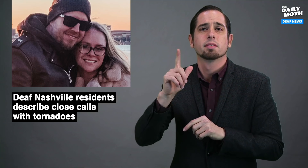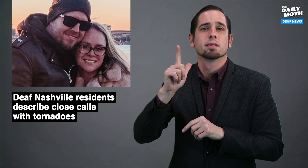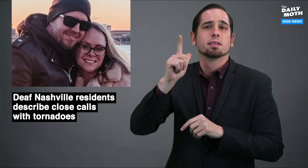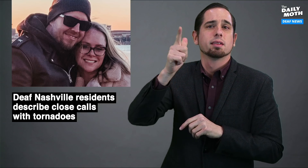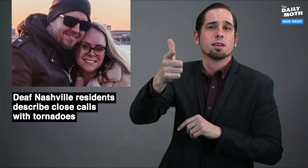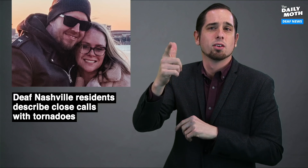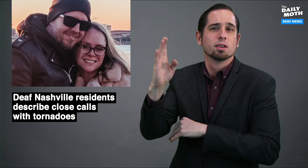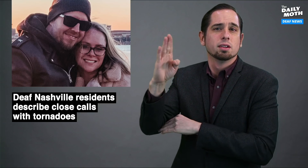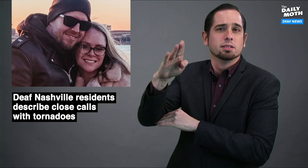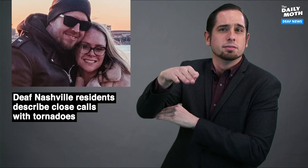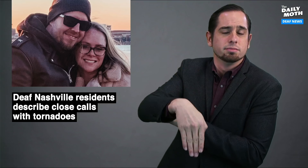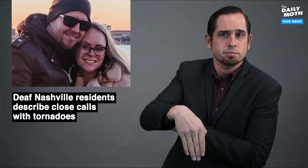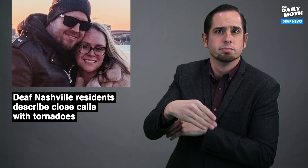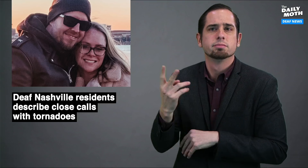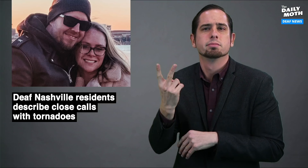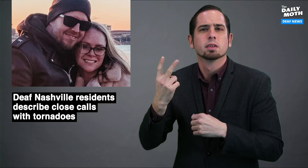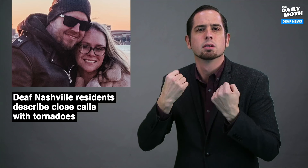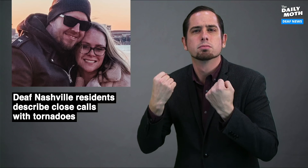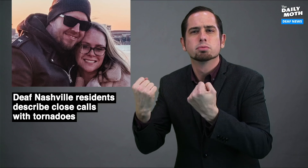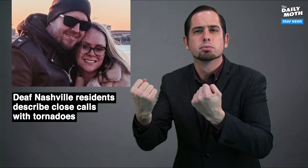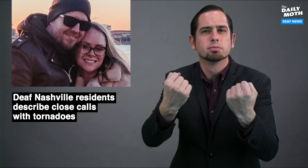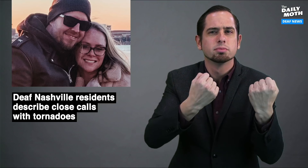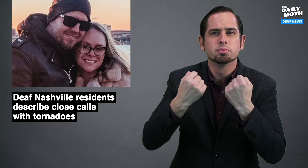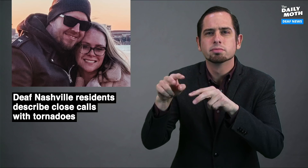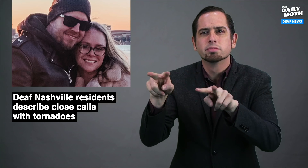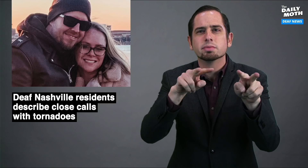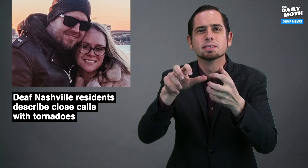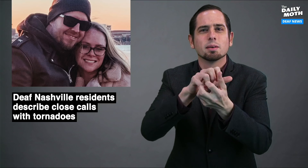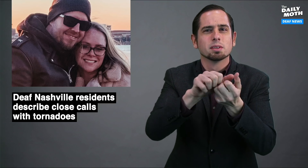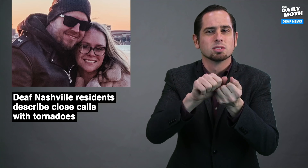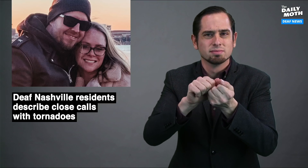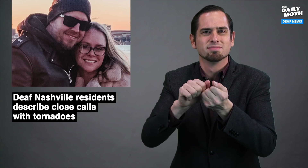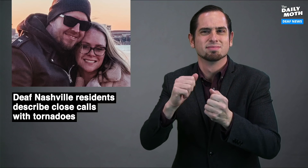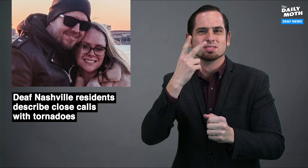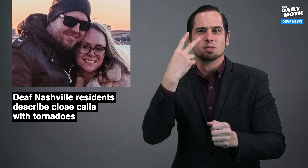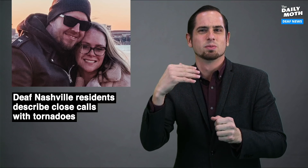Later that evening, they drove around to see the damage and